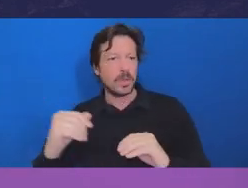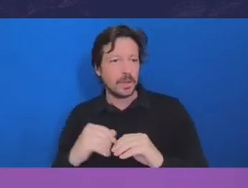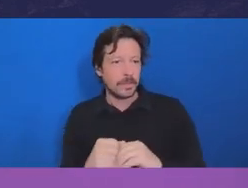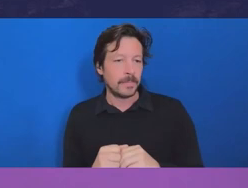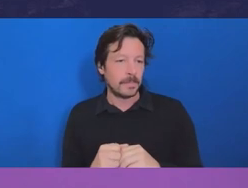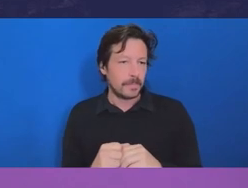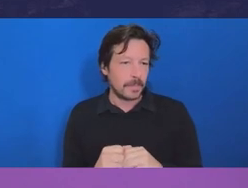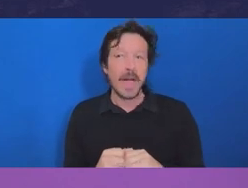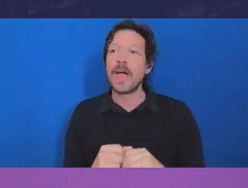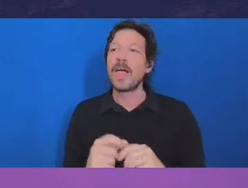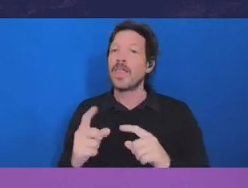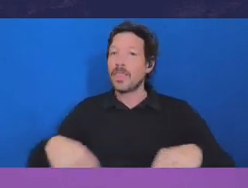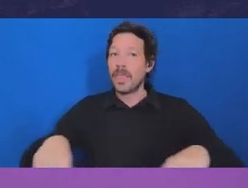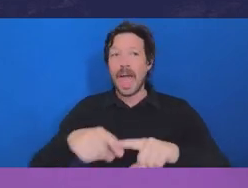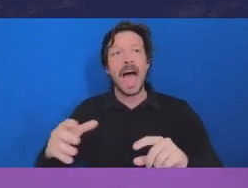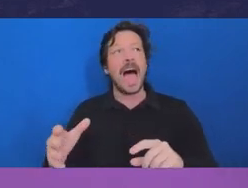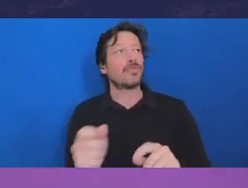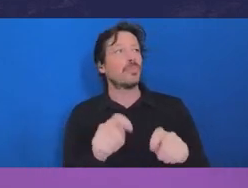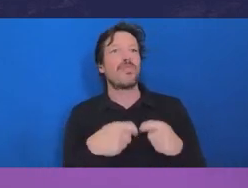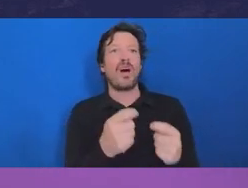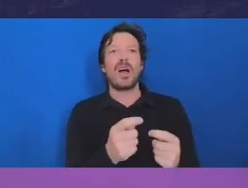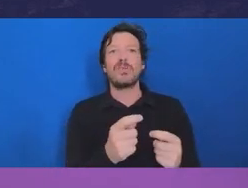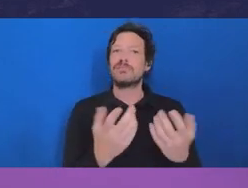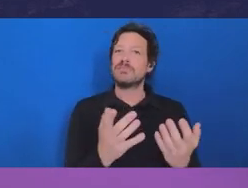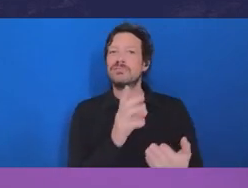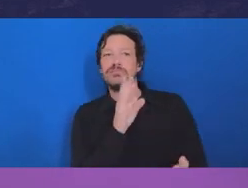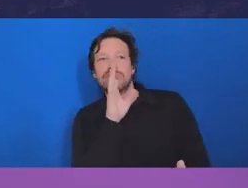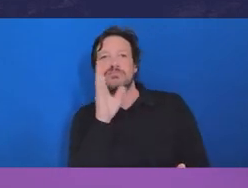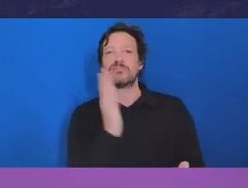fearless advice - I guess the term fearless is responding to the power dynamic.